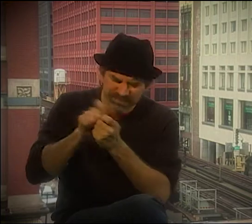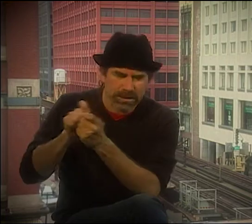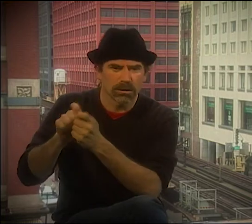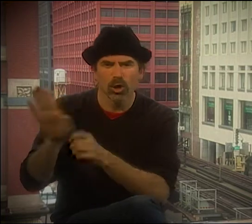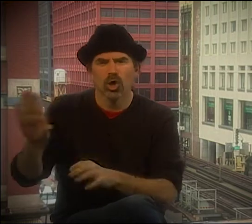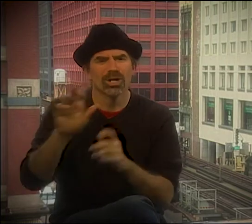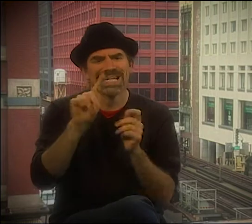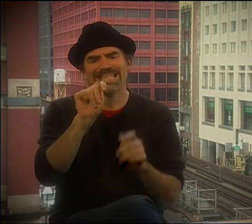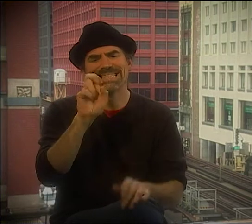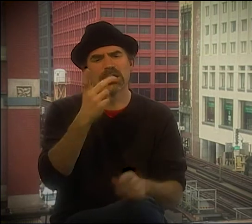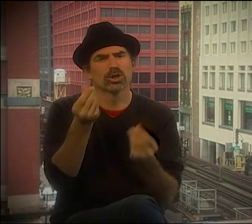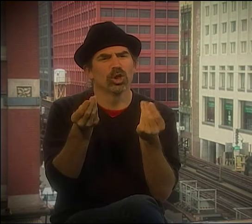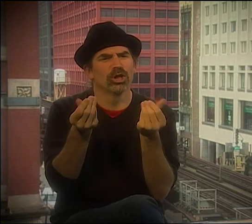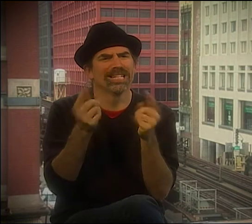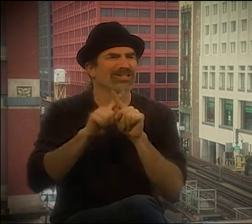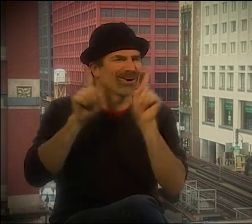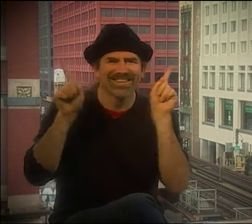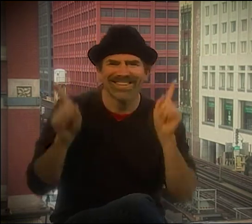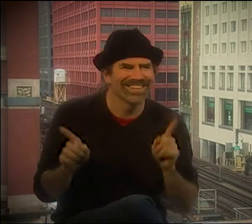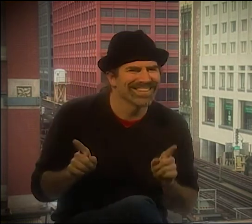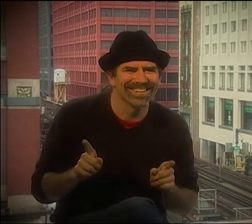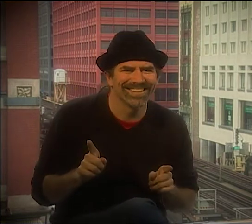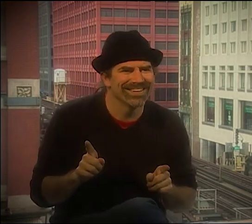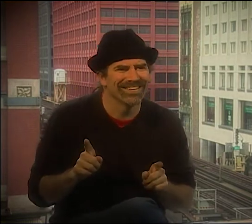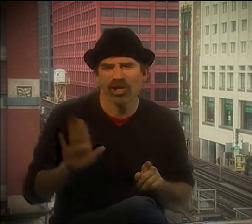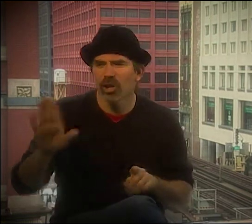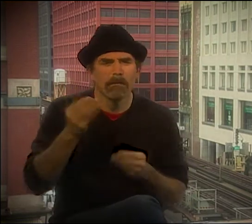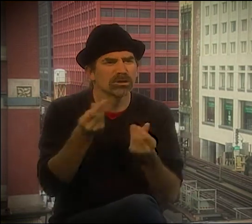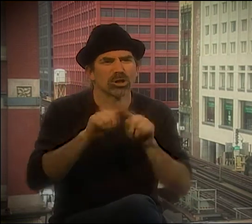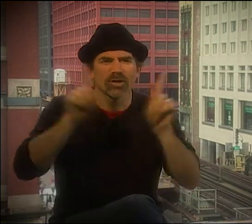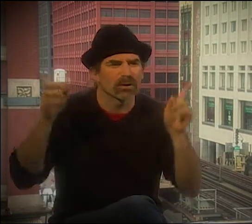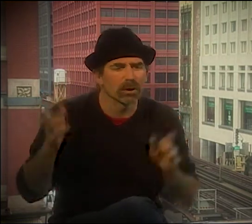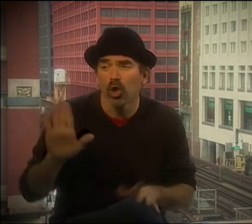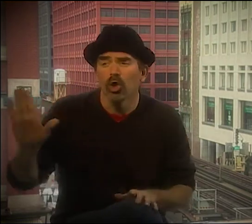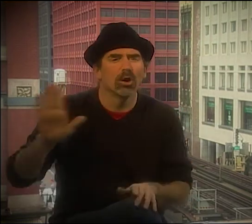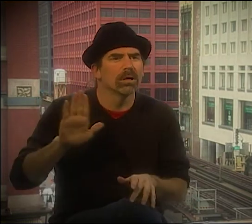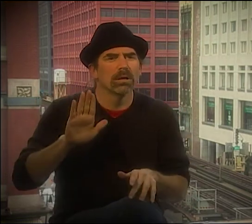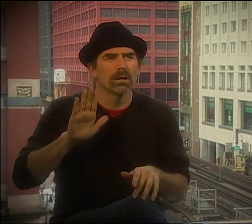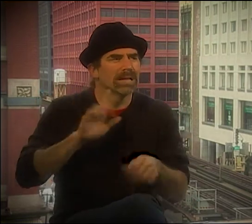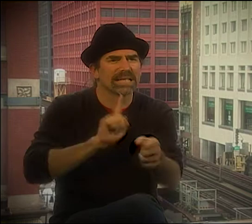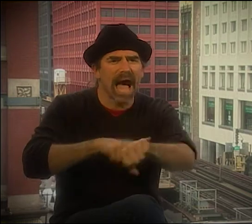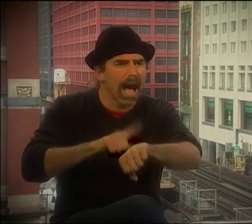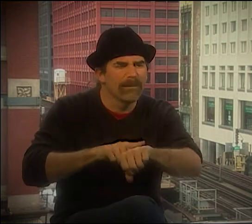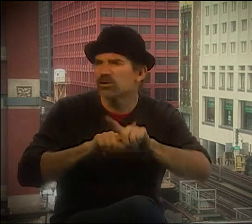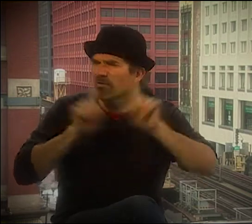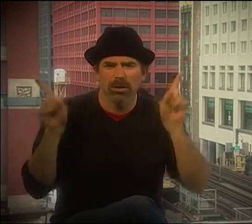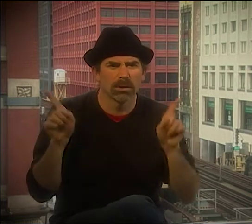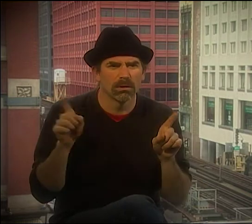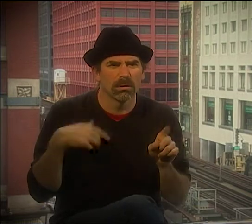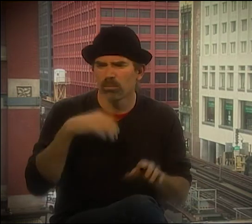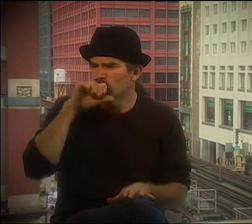IT WASN'T QUITE SO PERSONAL. I WOULD LOOK AT THESE ISSUES, BUT SHE WAS ALWAYS, WELL,